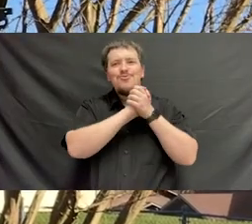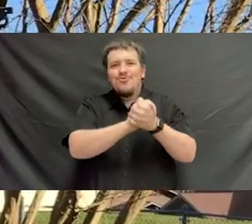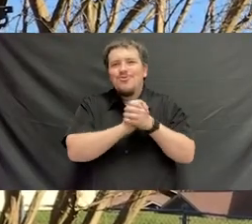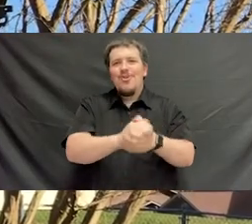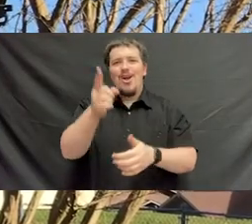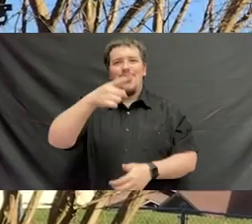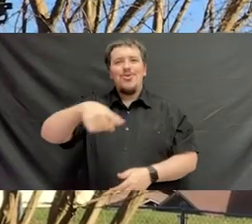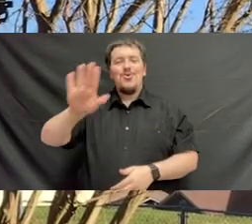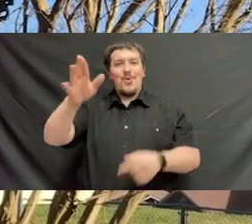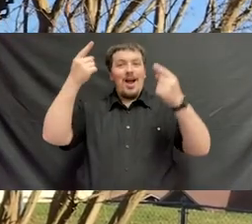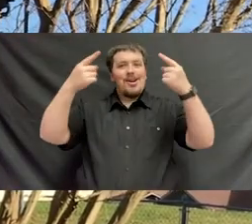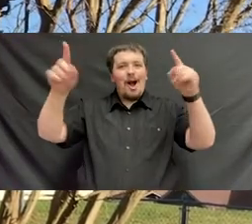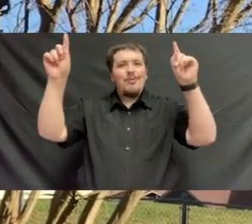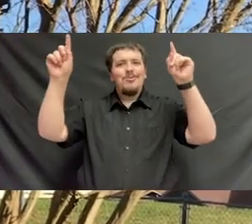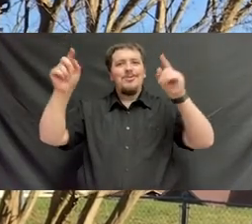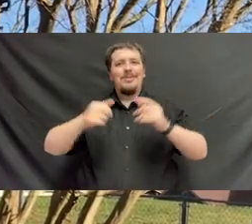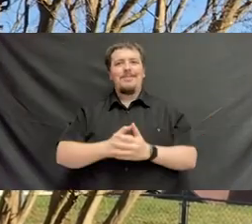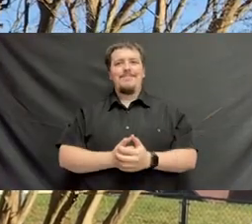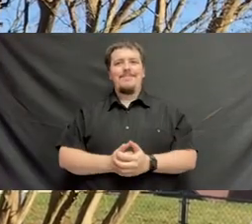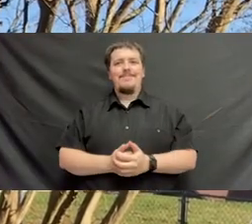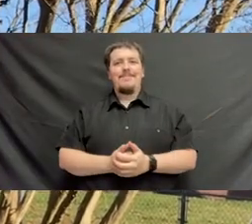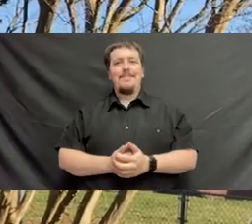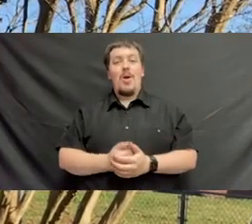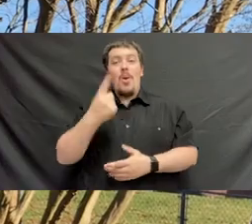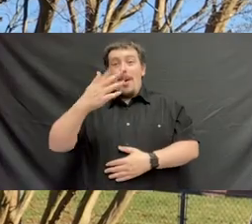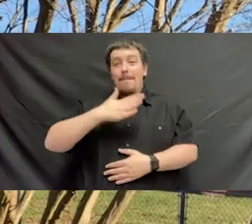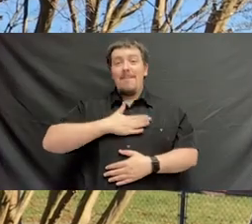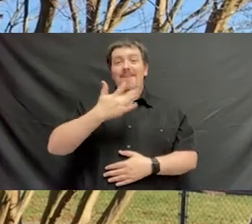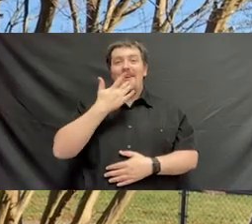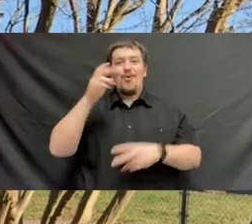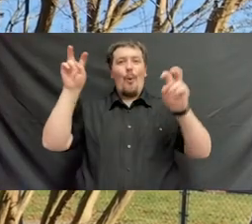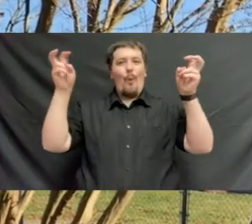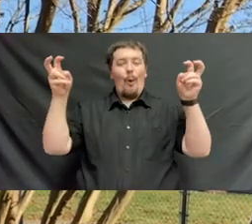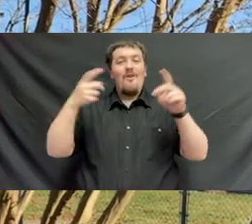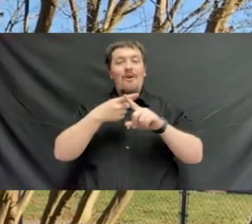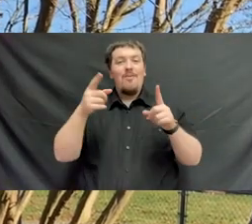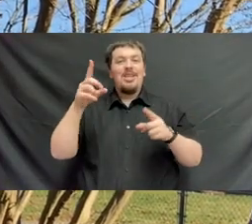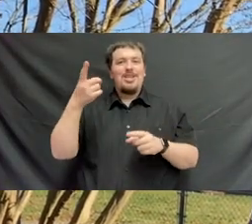to congratulate you on your accomplishments. One of my favorite quotes